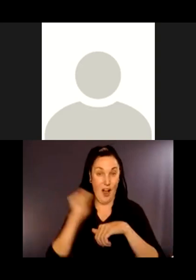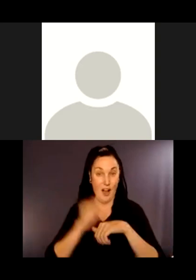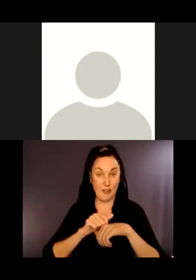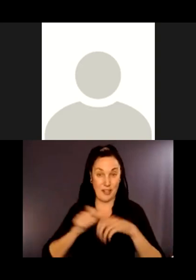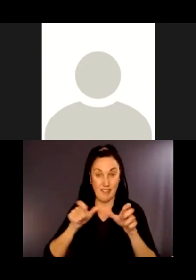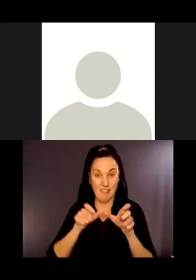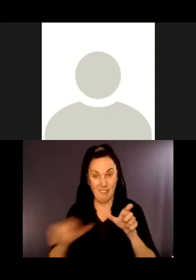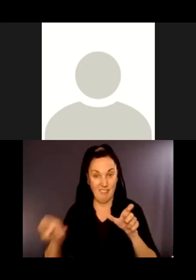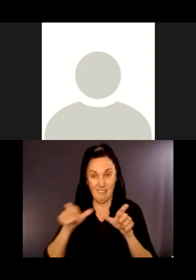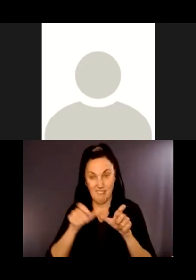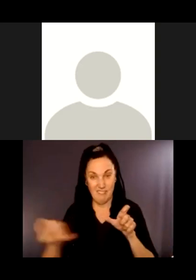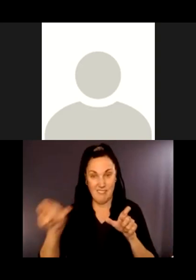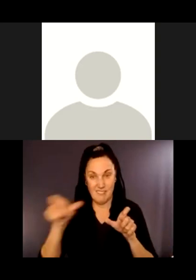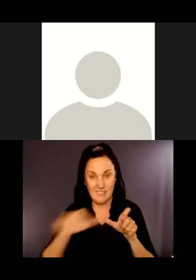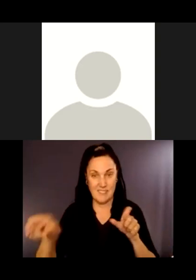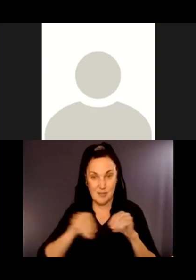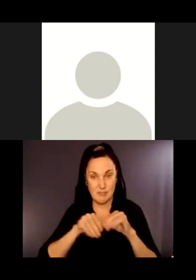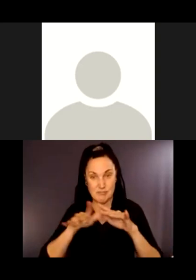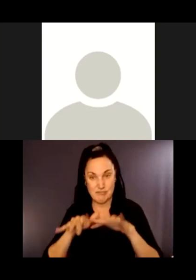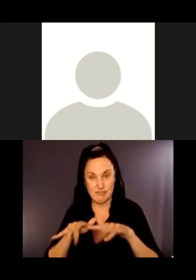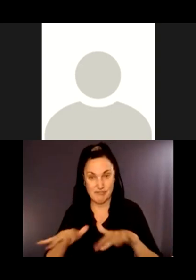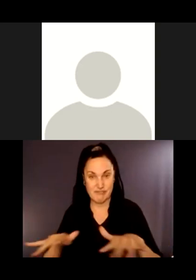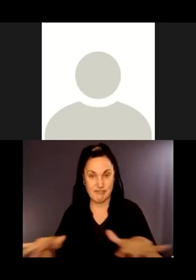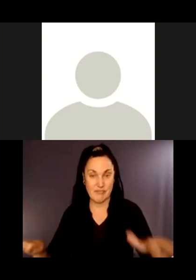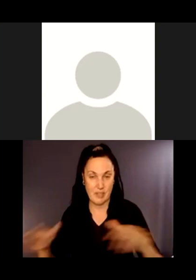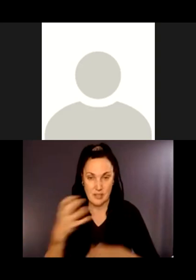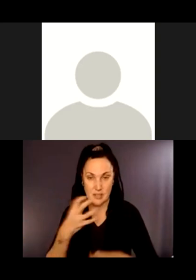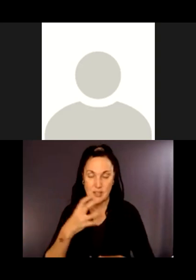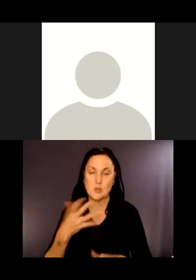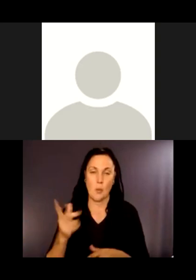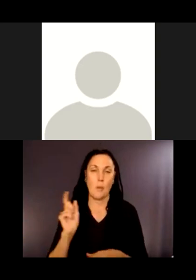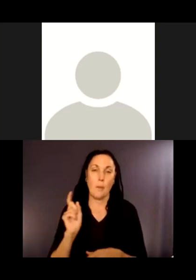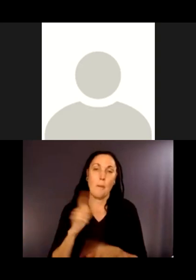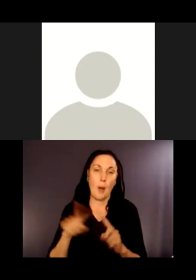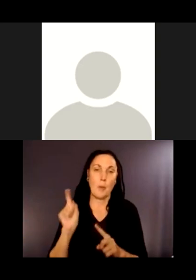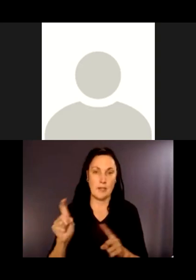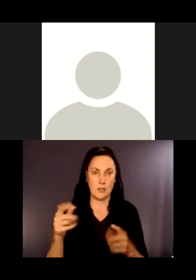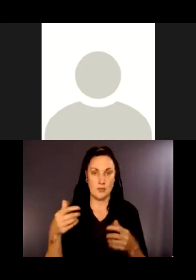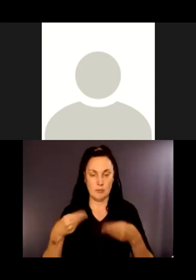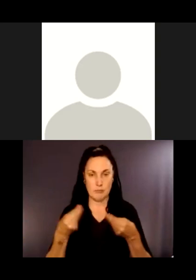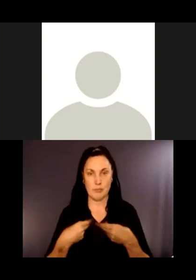But we do have to maintain that vehicle access going in so that